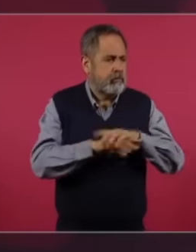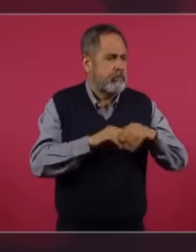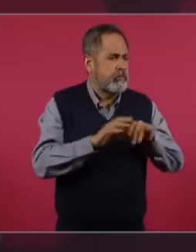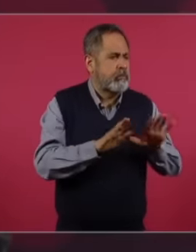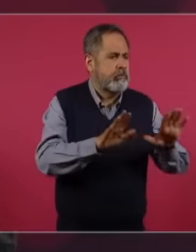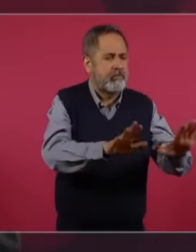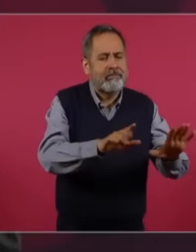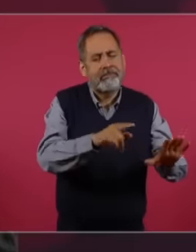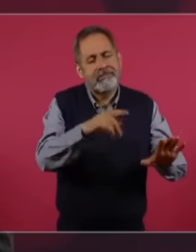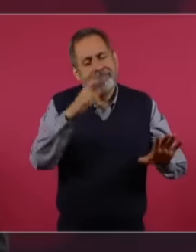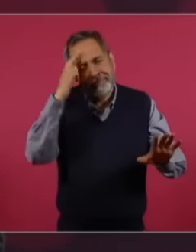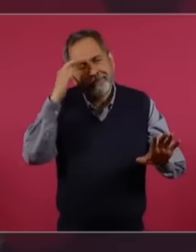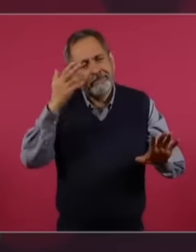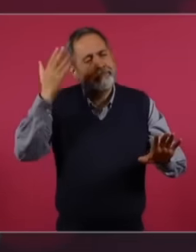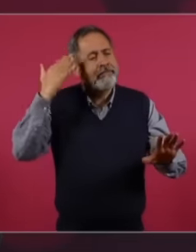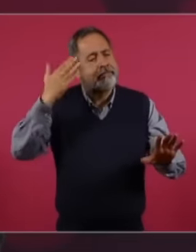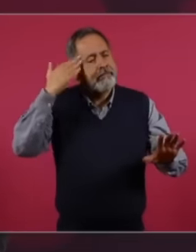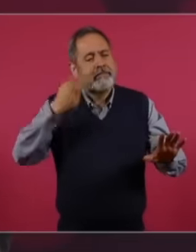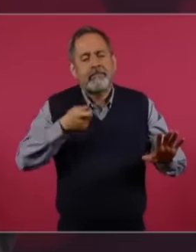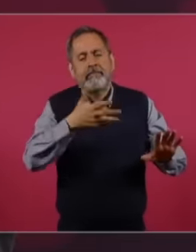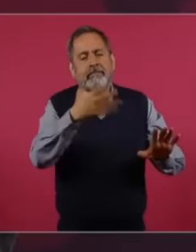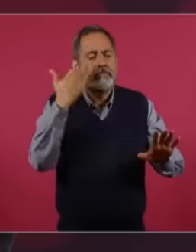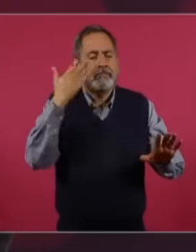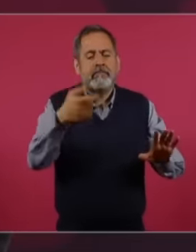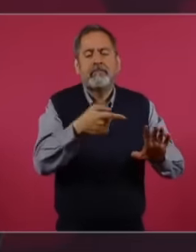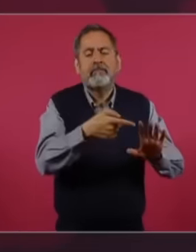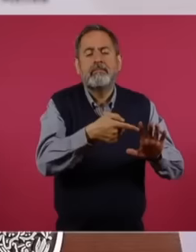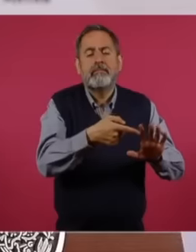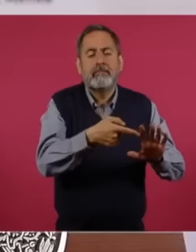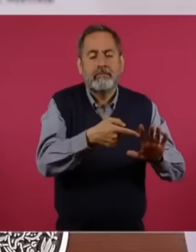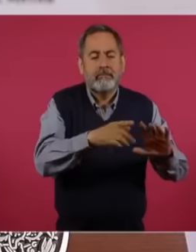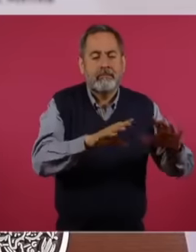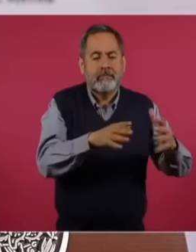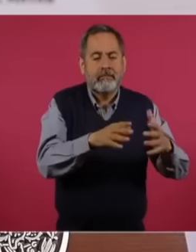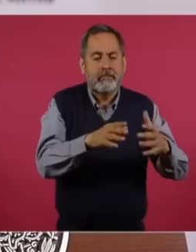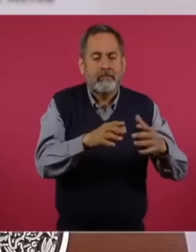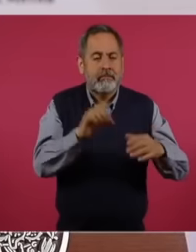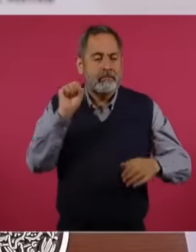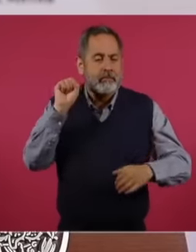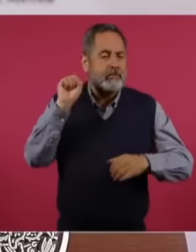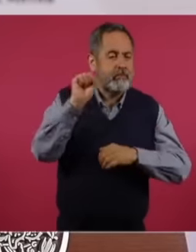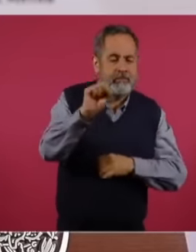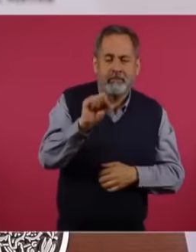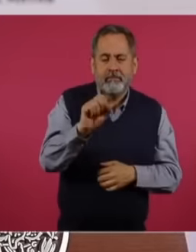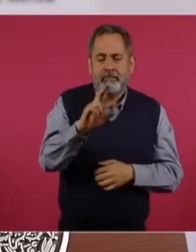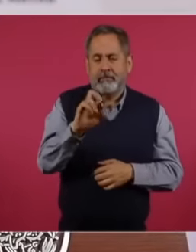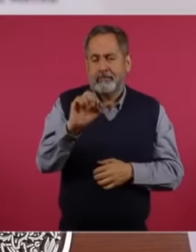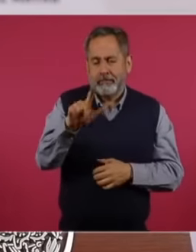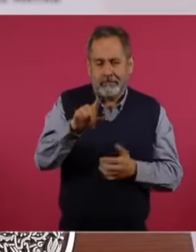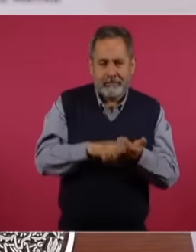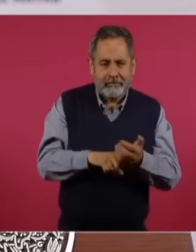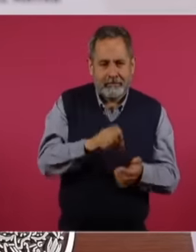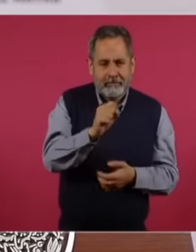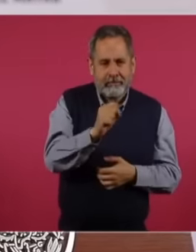called real socialism Not necessarily